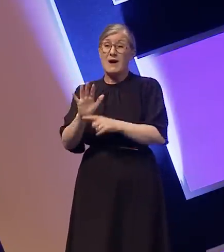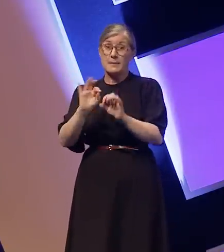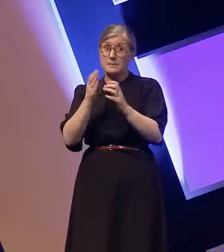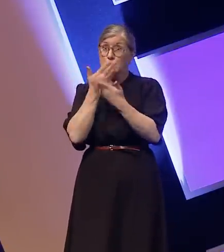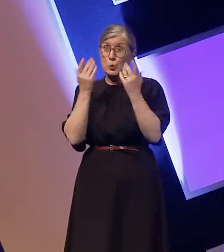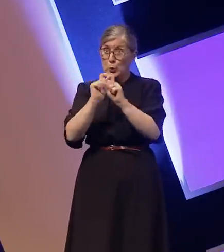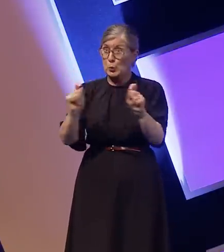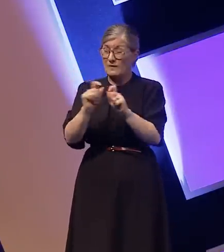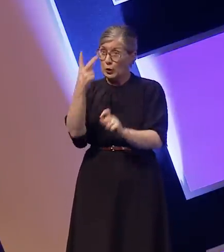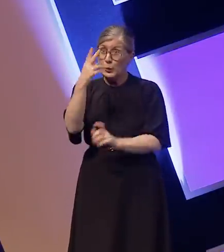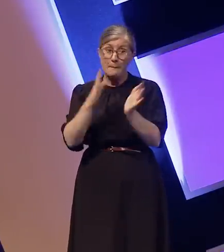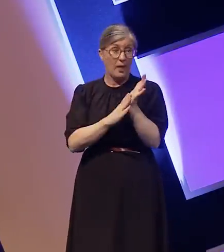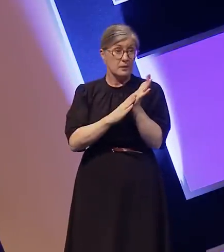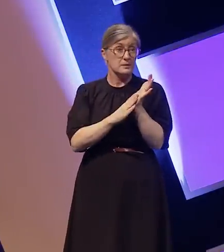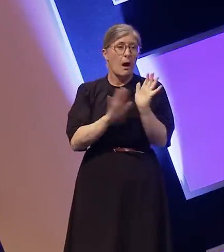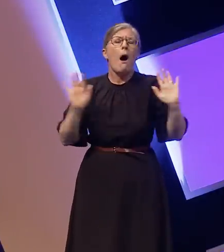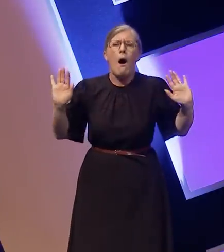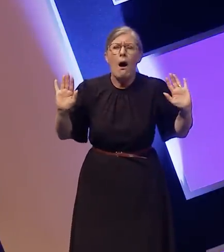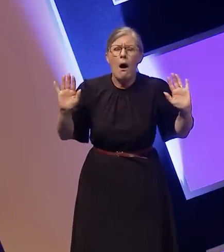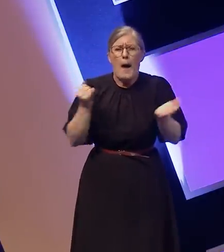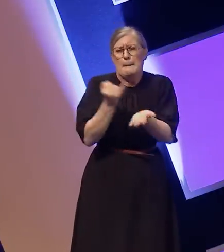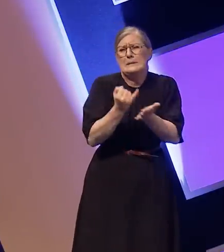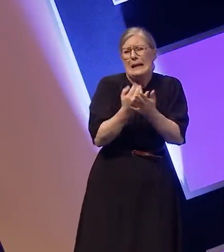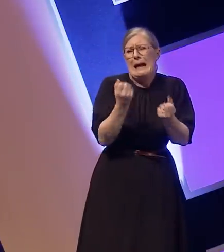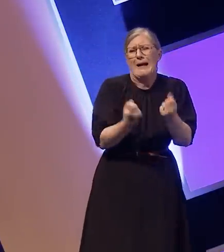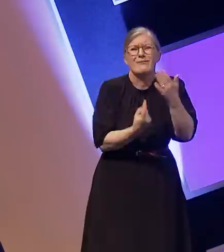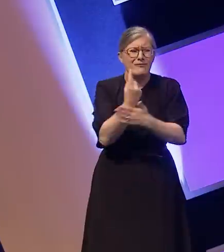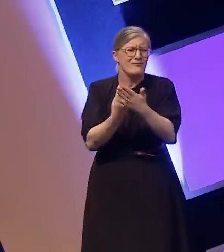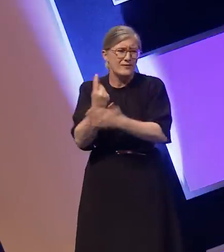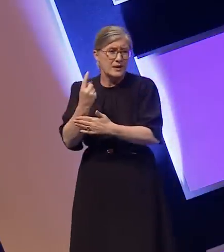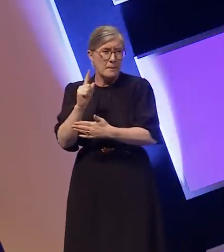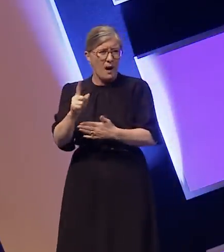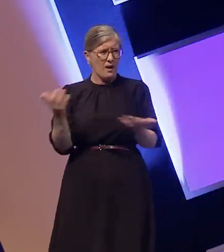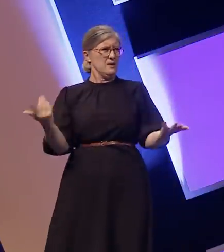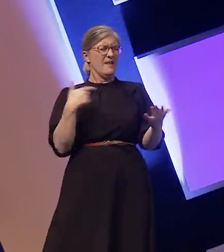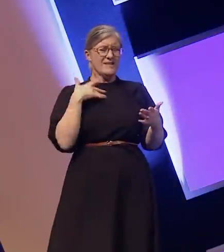And sure, mistake happen. But when you're often excluded from the national conversation